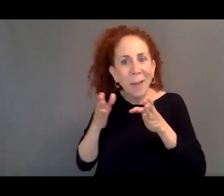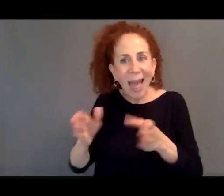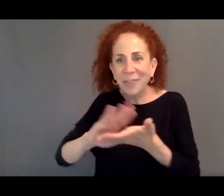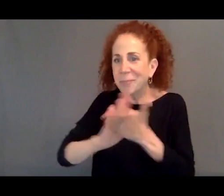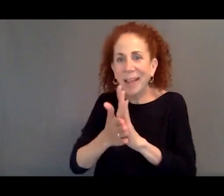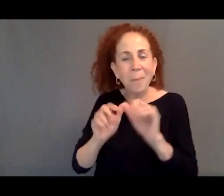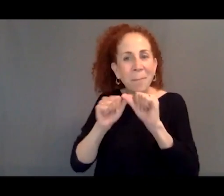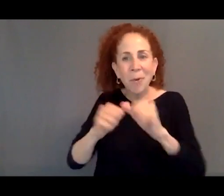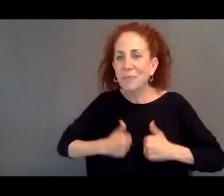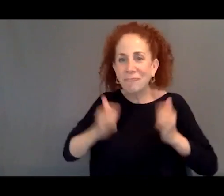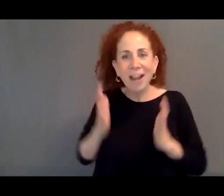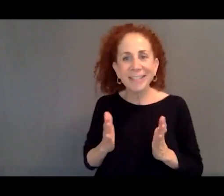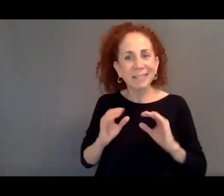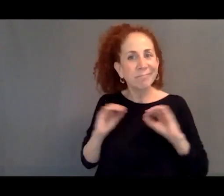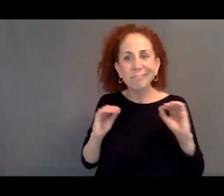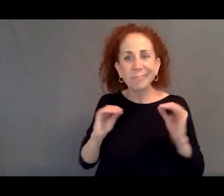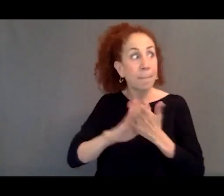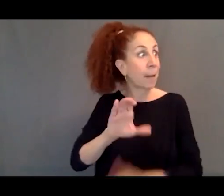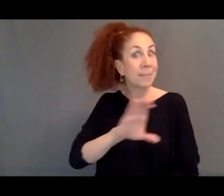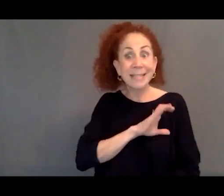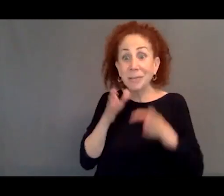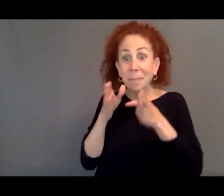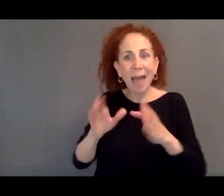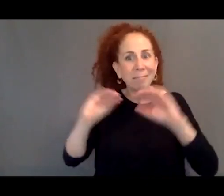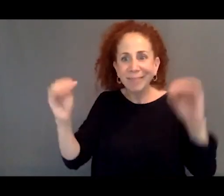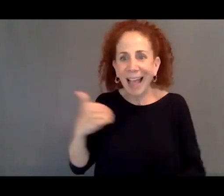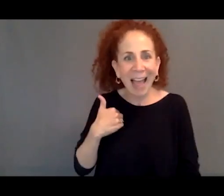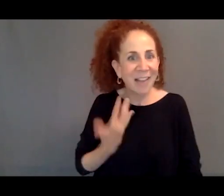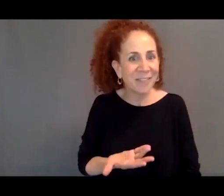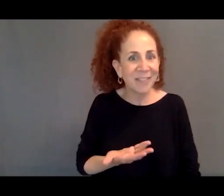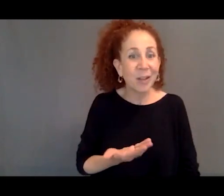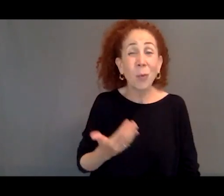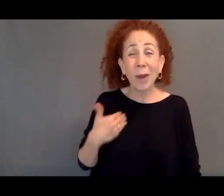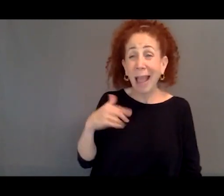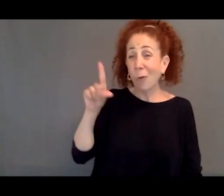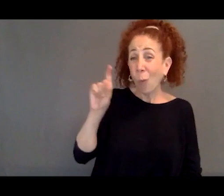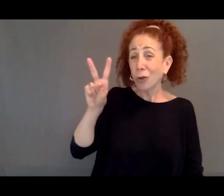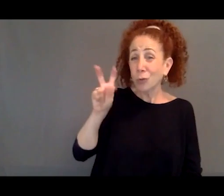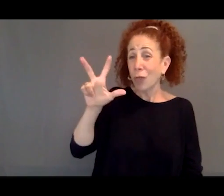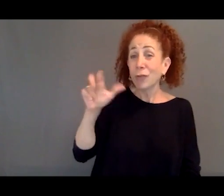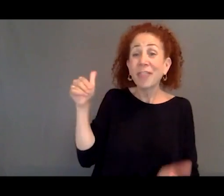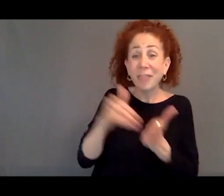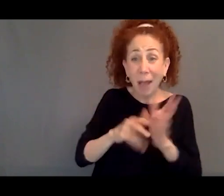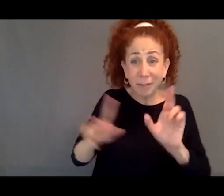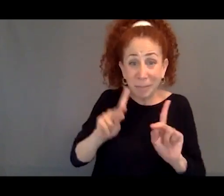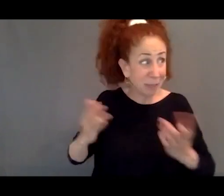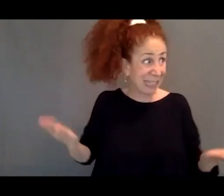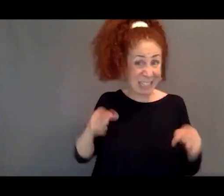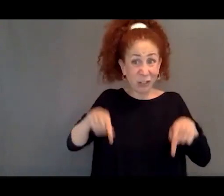No pathway to citizenship. We have hundreds of thousands of people in the United States who are in this temporary status,